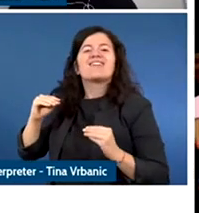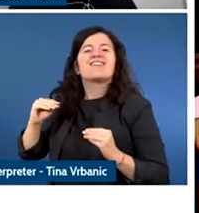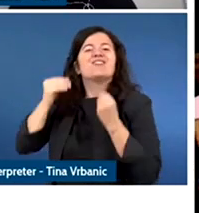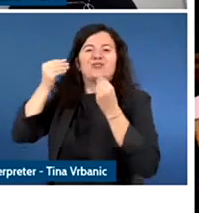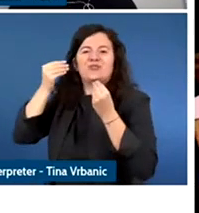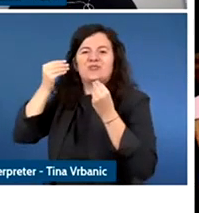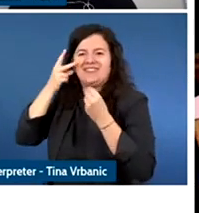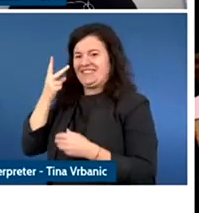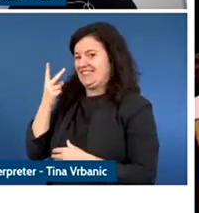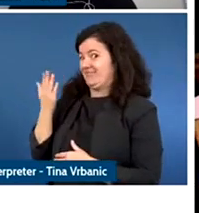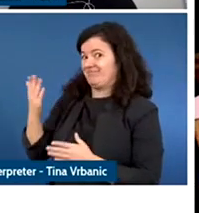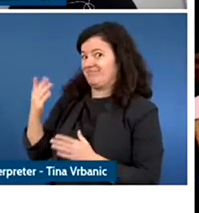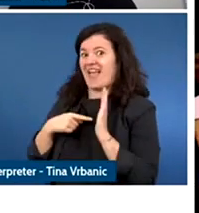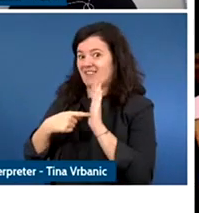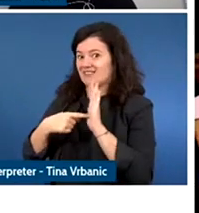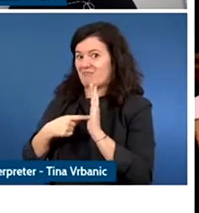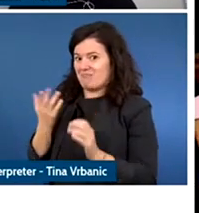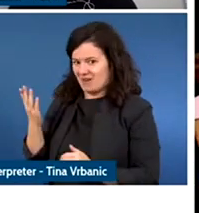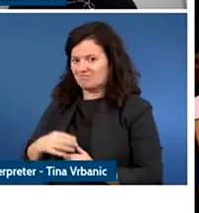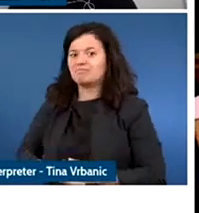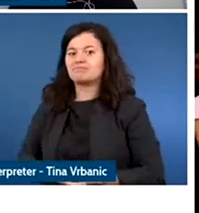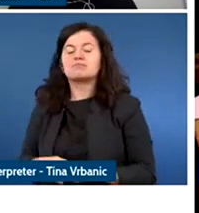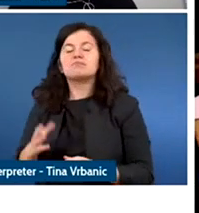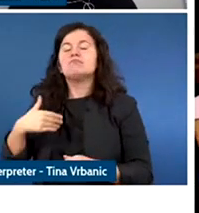Ninety-five example from the youth space, I remember quite clearly when researchers